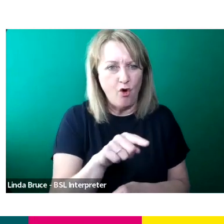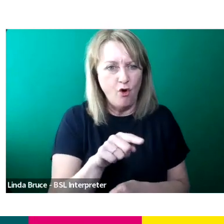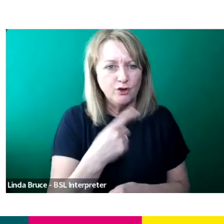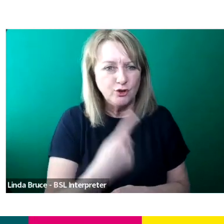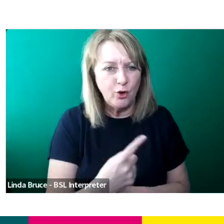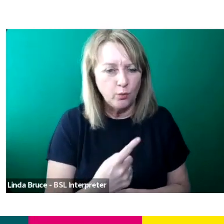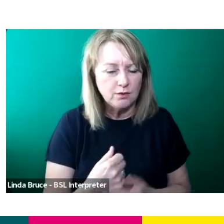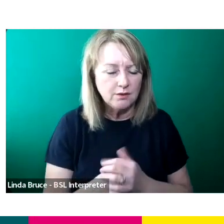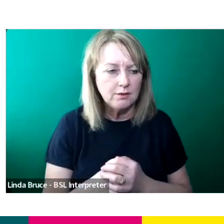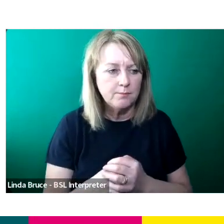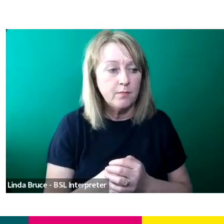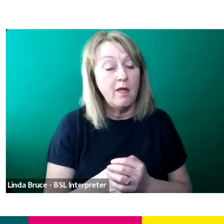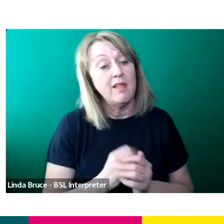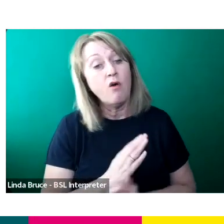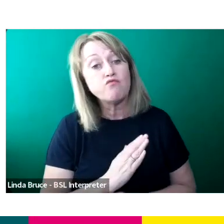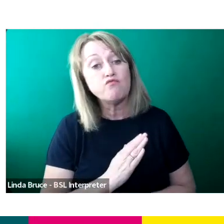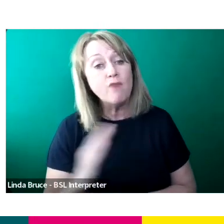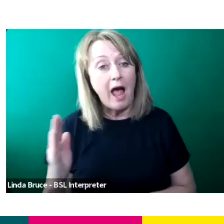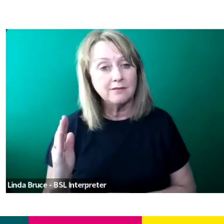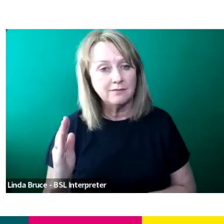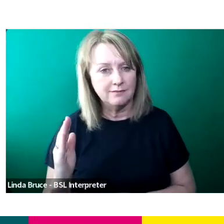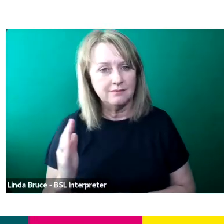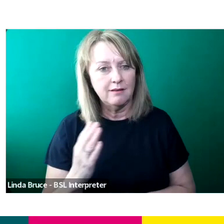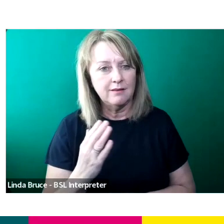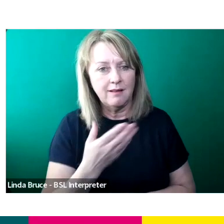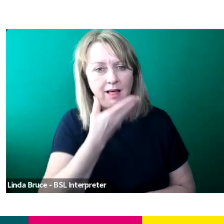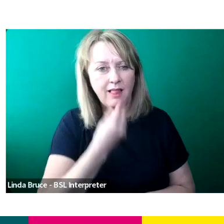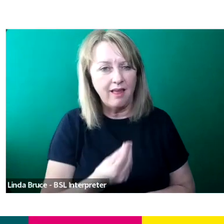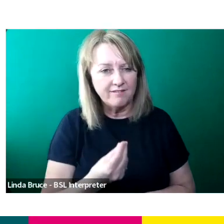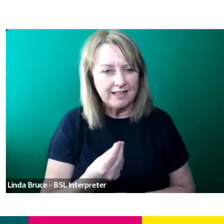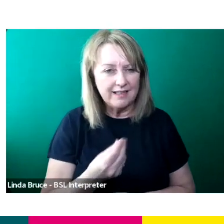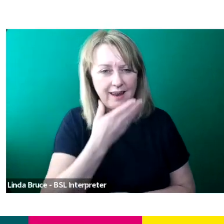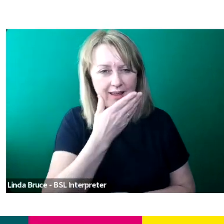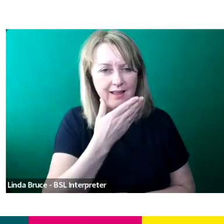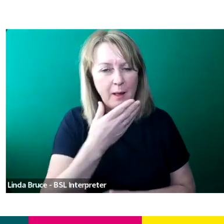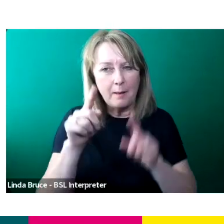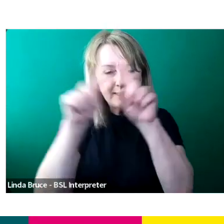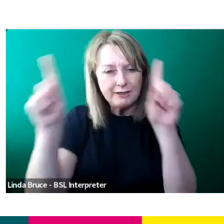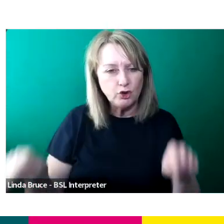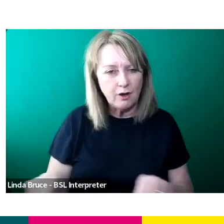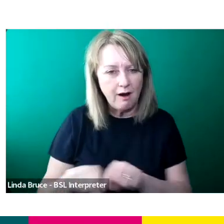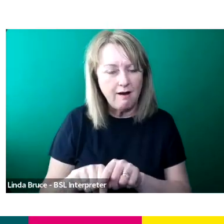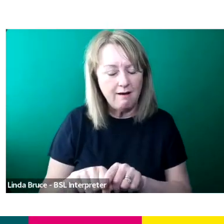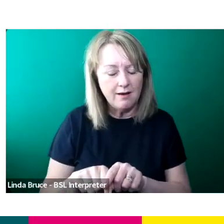And then on the right hand side we've got a lovely image there of the daytime women